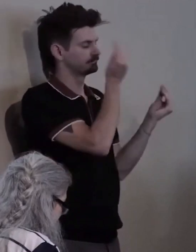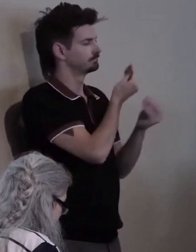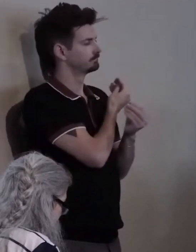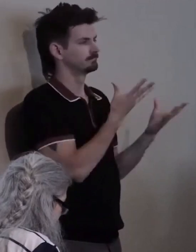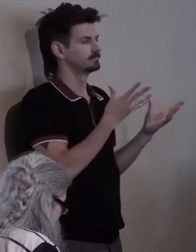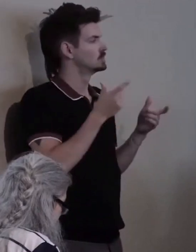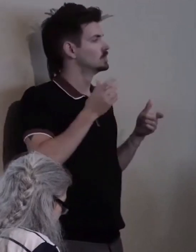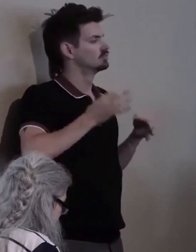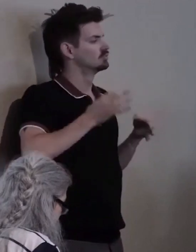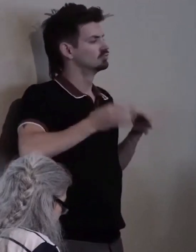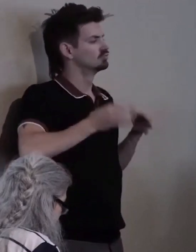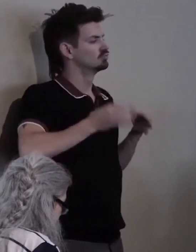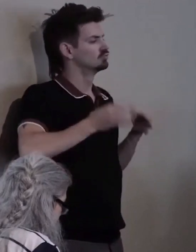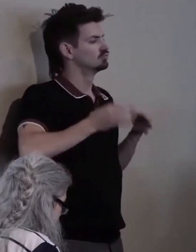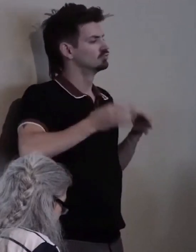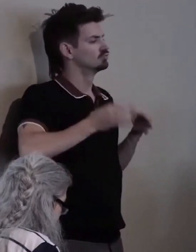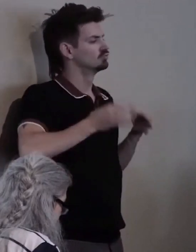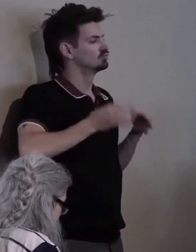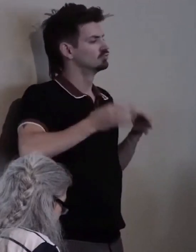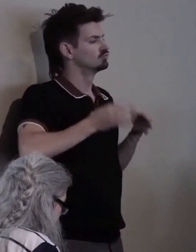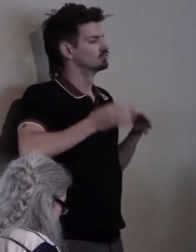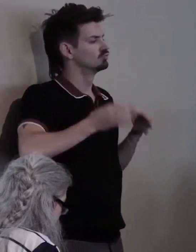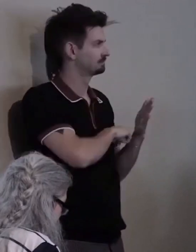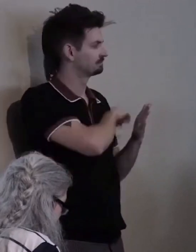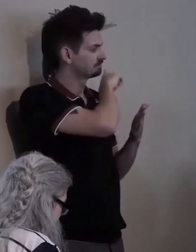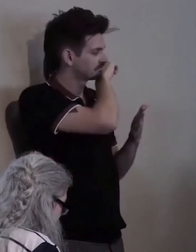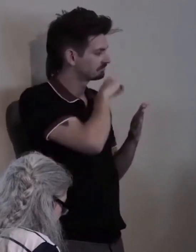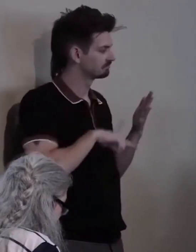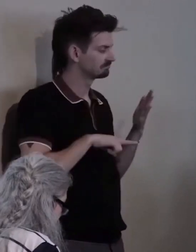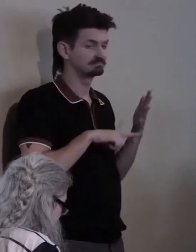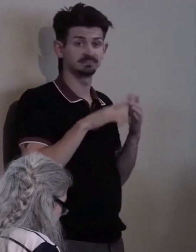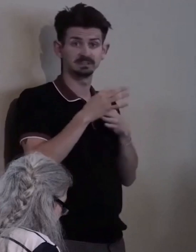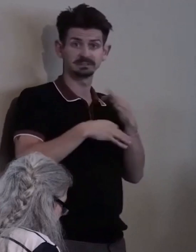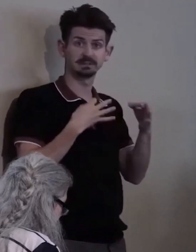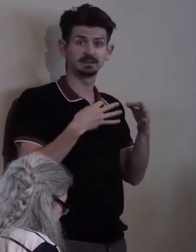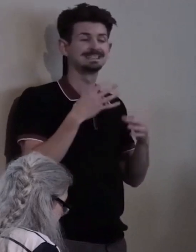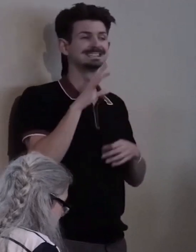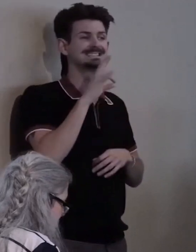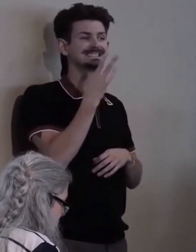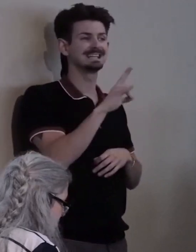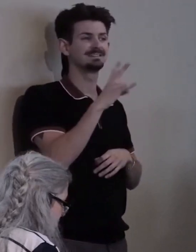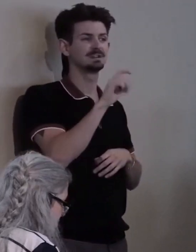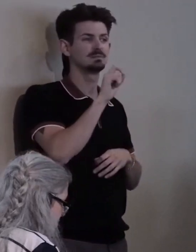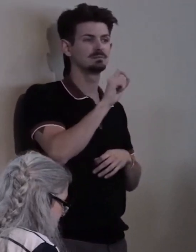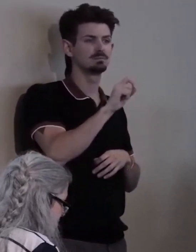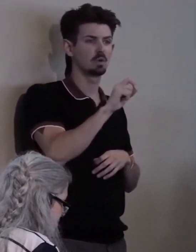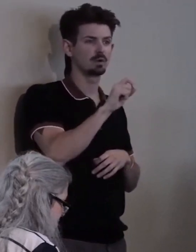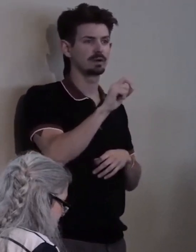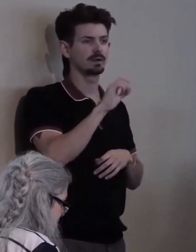Instead, he issued a 17 point court order mandating